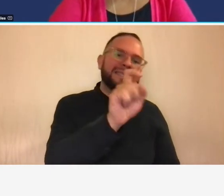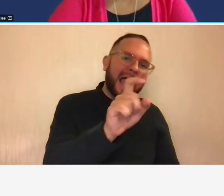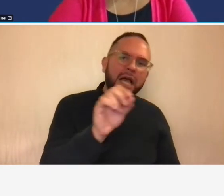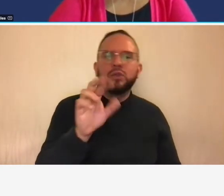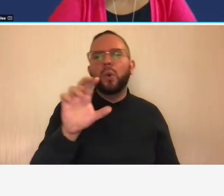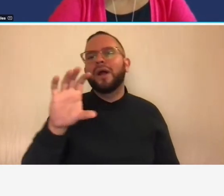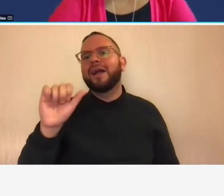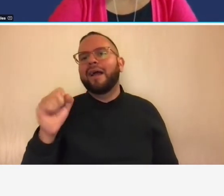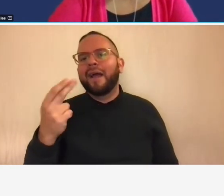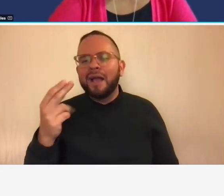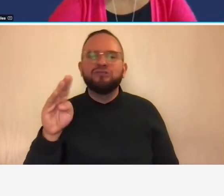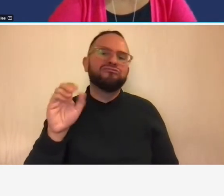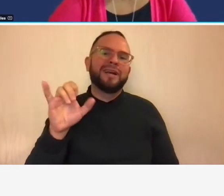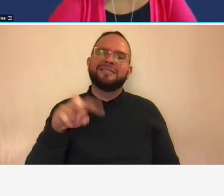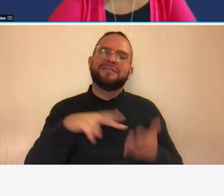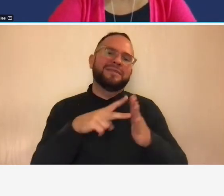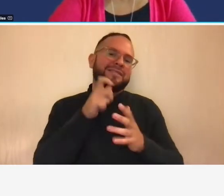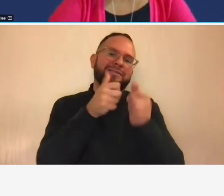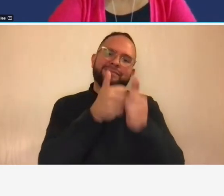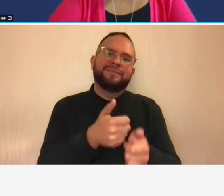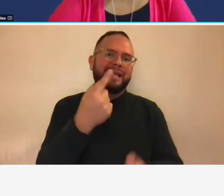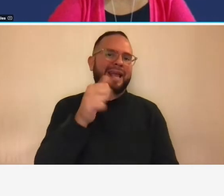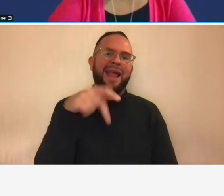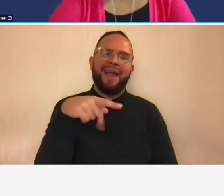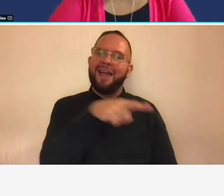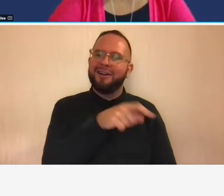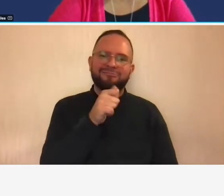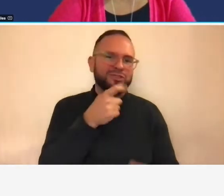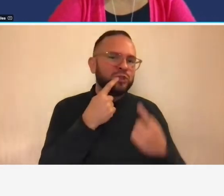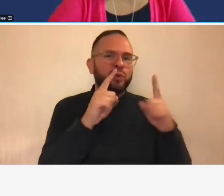not gaap compliant that would not work if you're keeping your accounting system on that basis